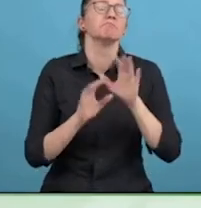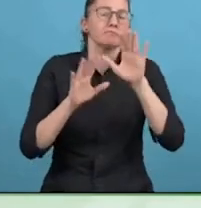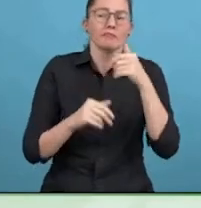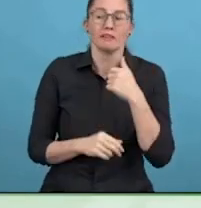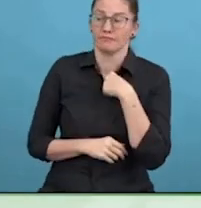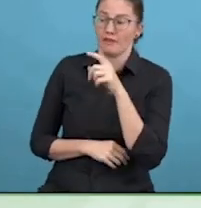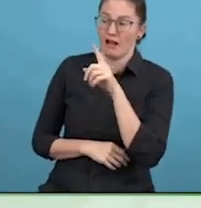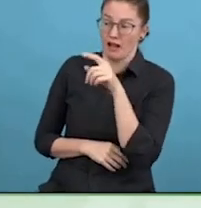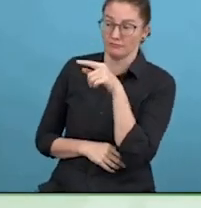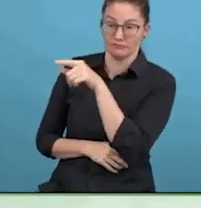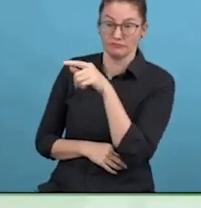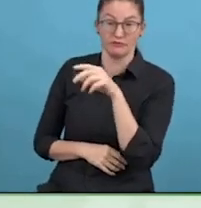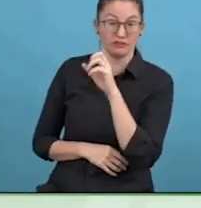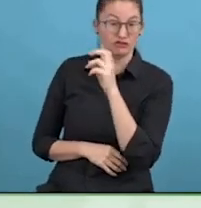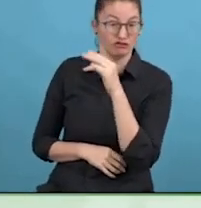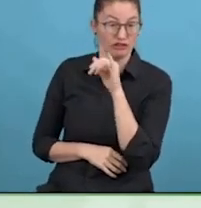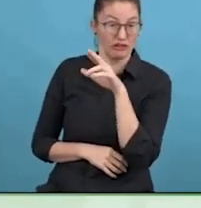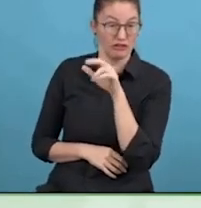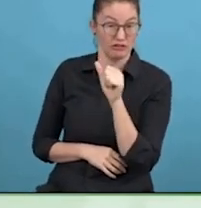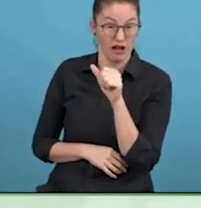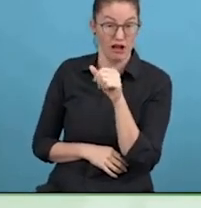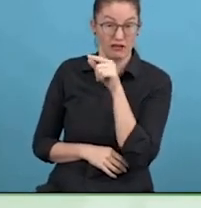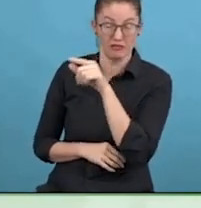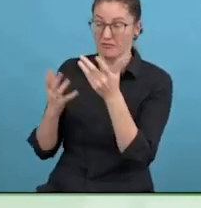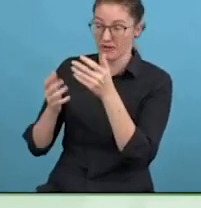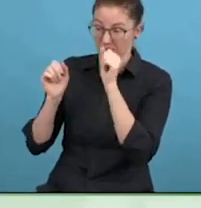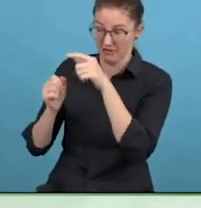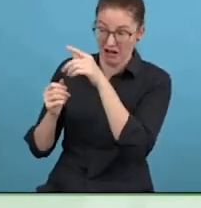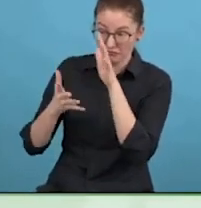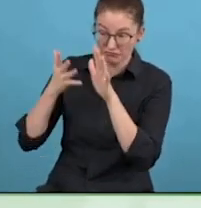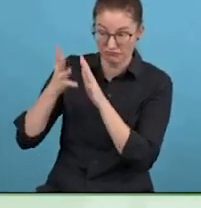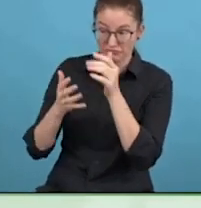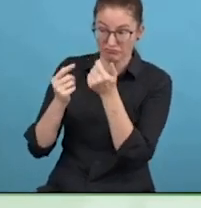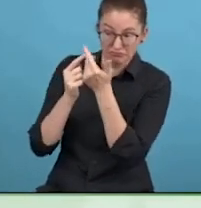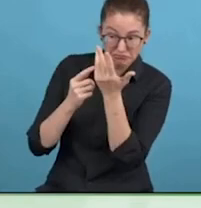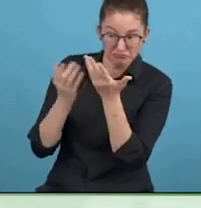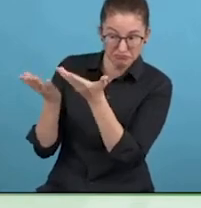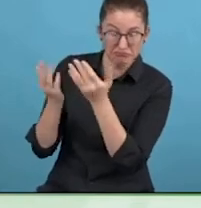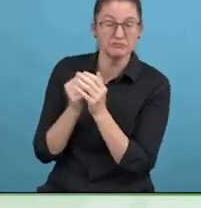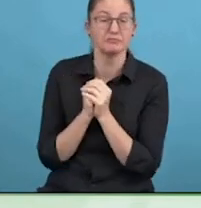I'm also the head of the Israeli Institute on accessibility which is